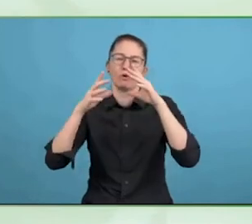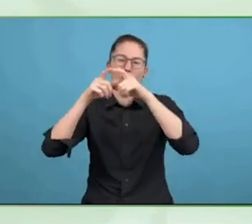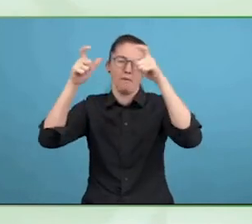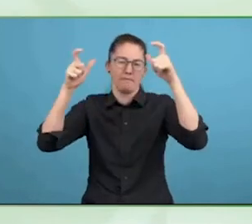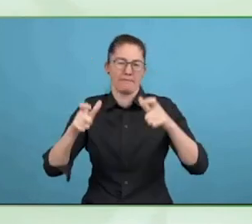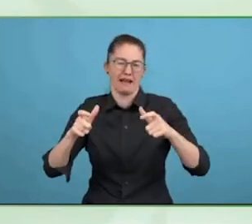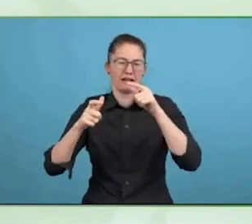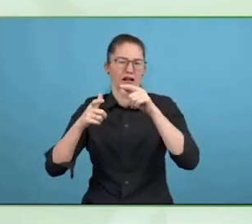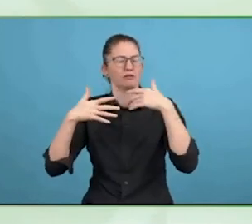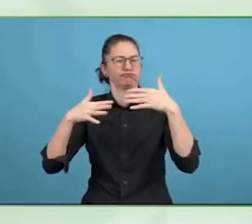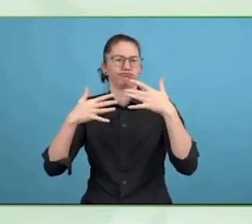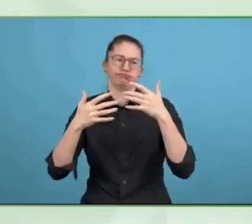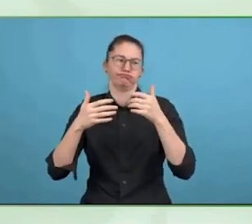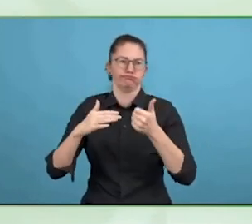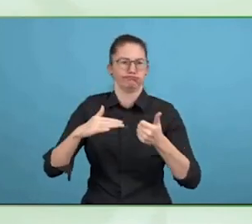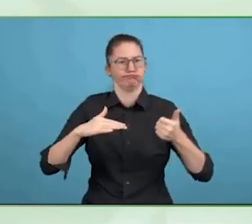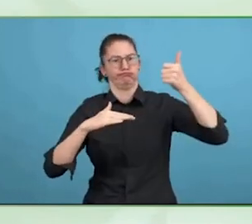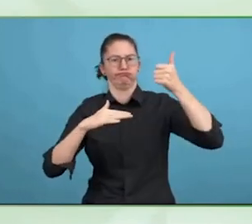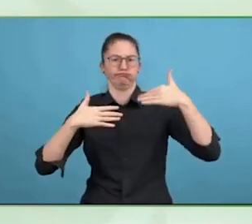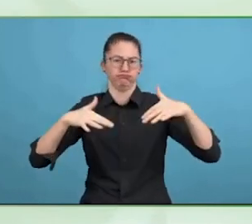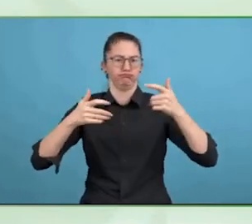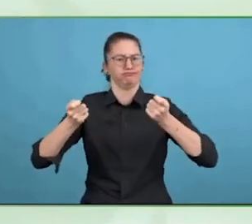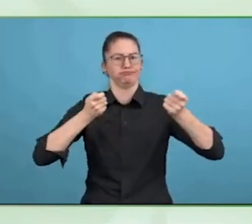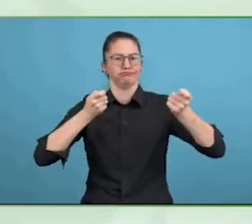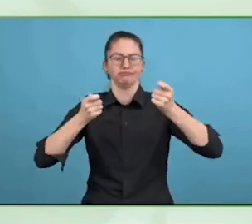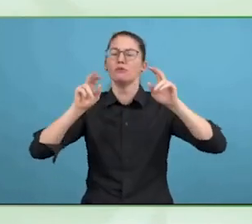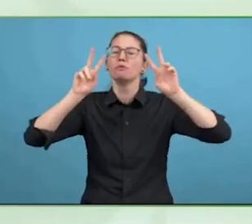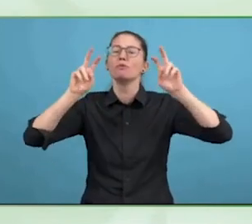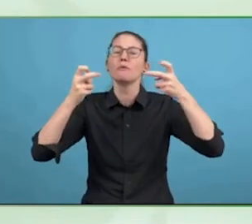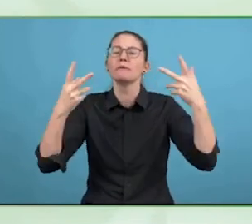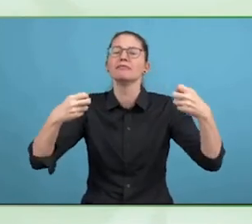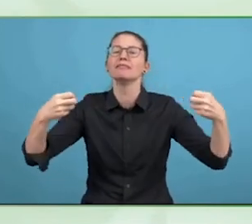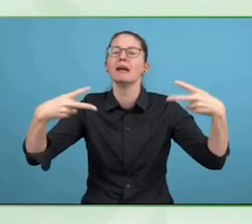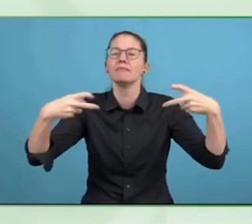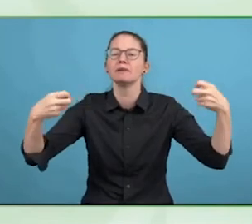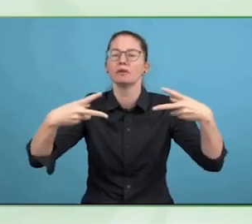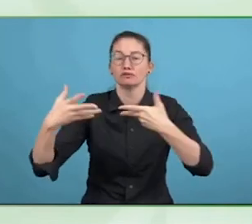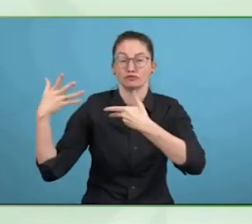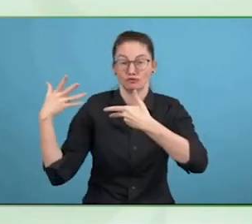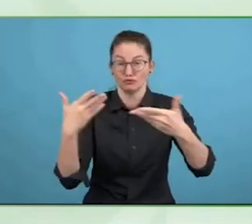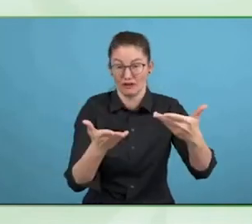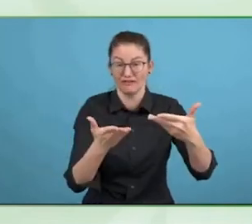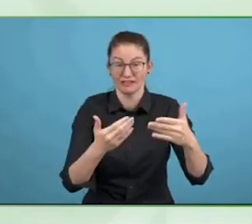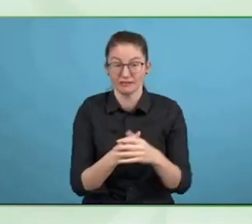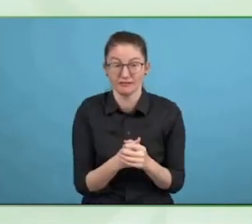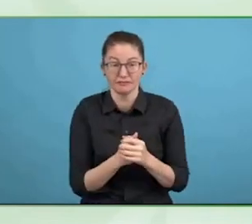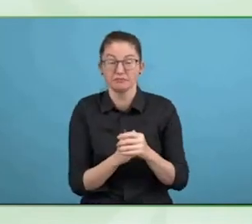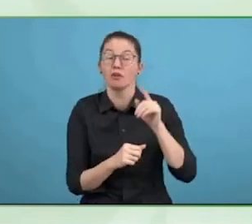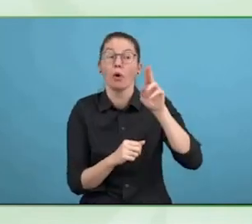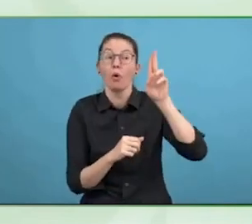have known as the captioning technology, especially for helping